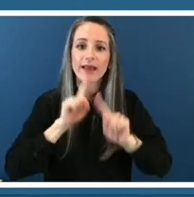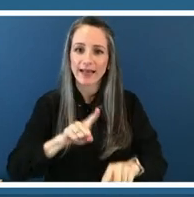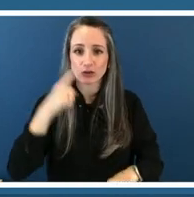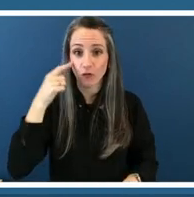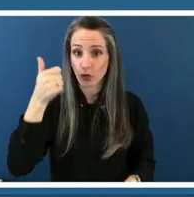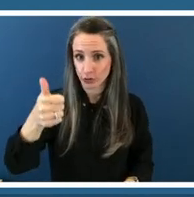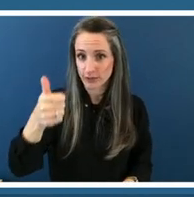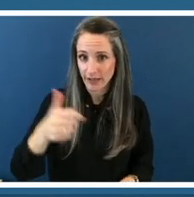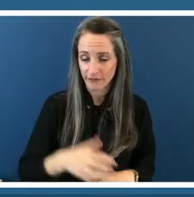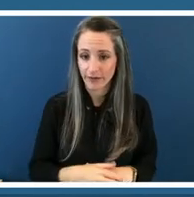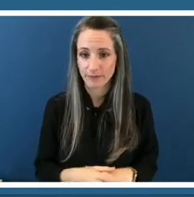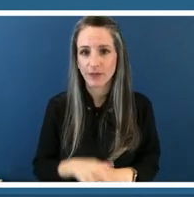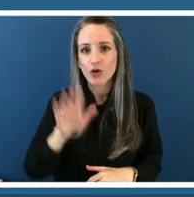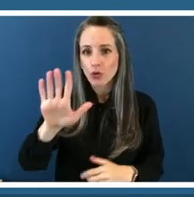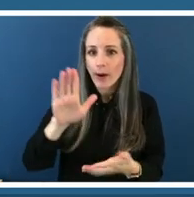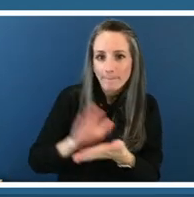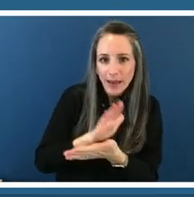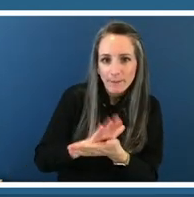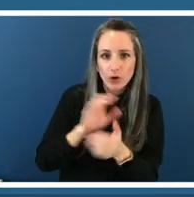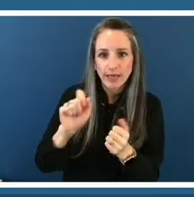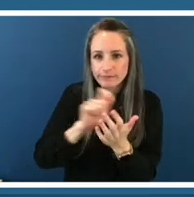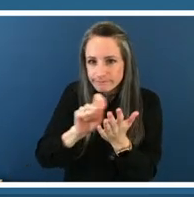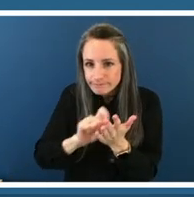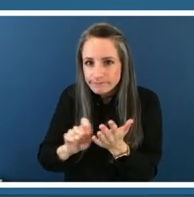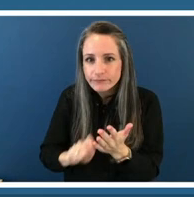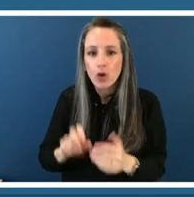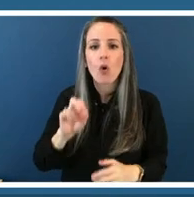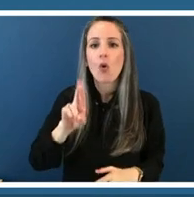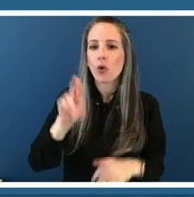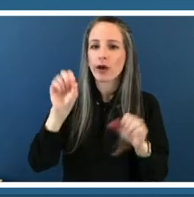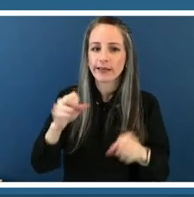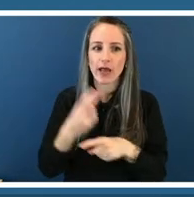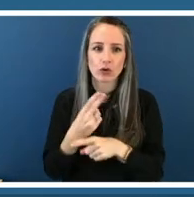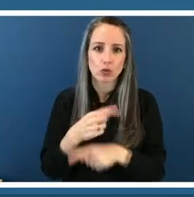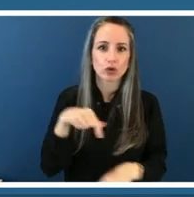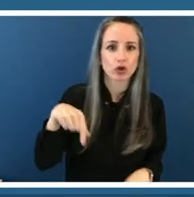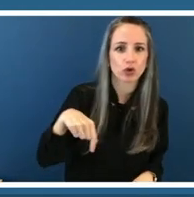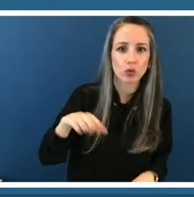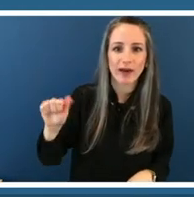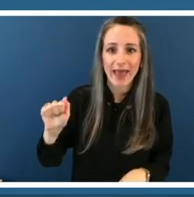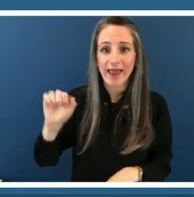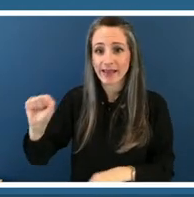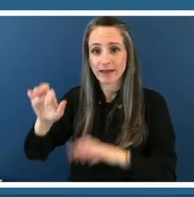on your piece of paper or you can also use the q a function and let us know